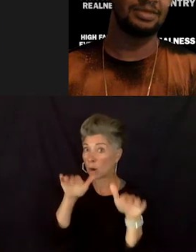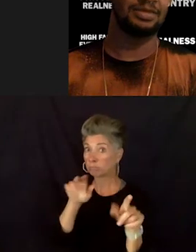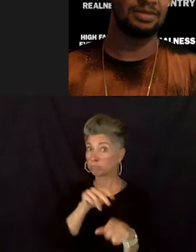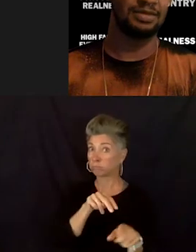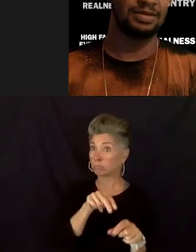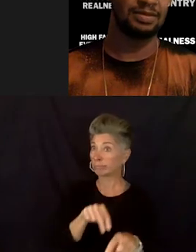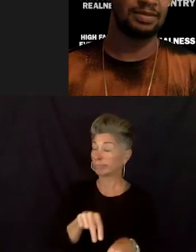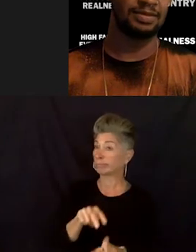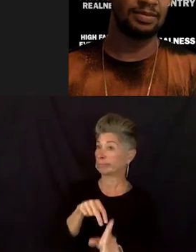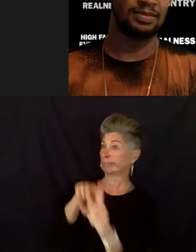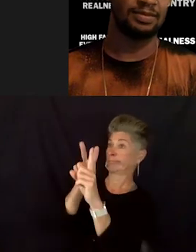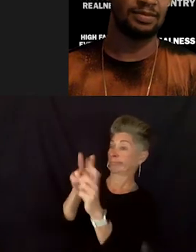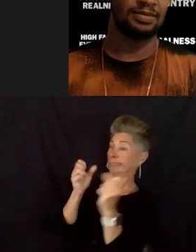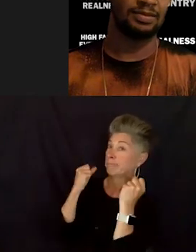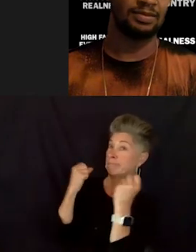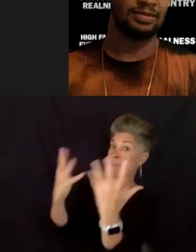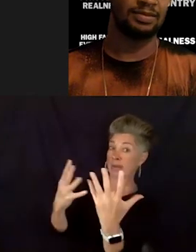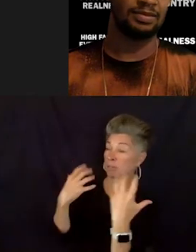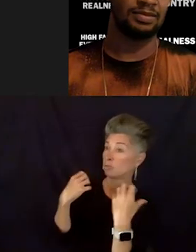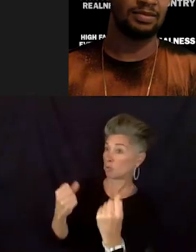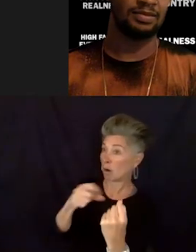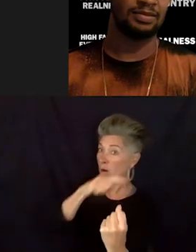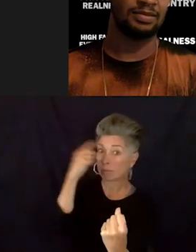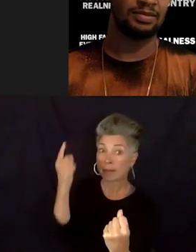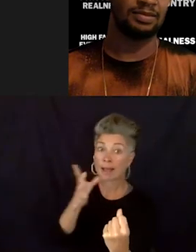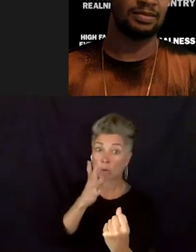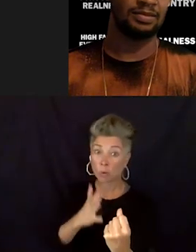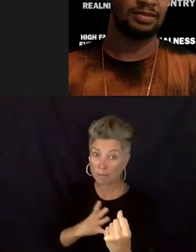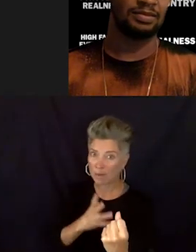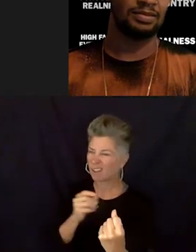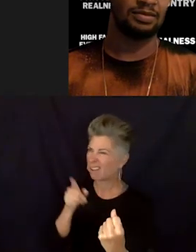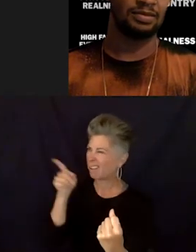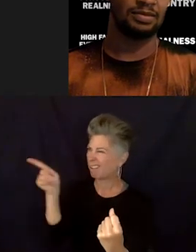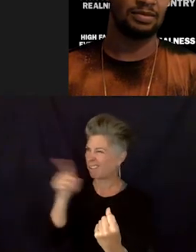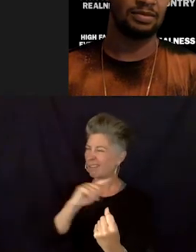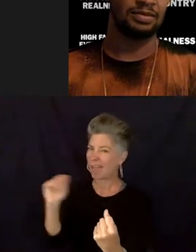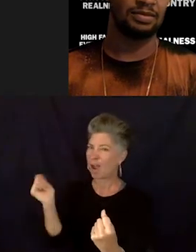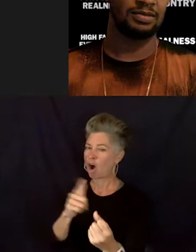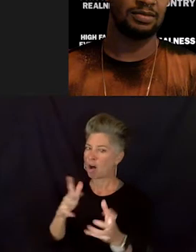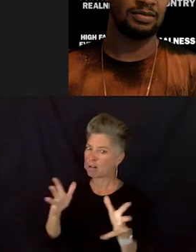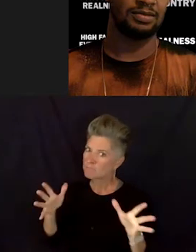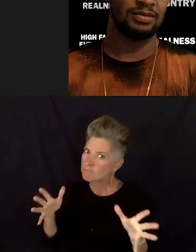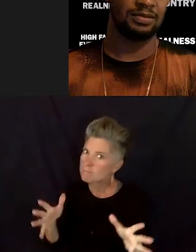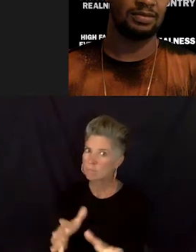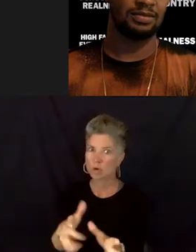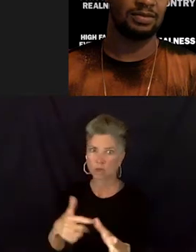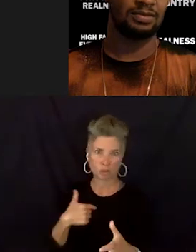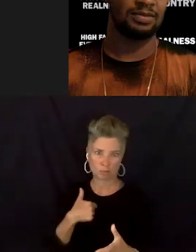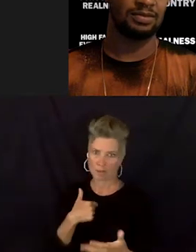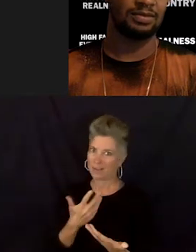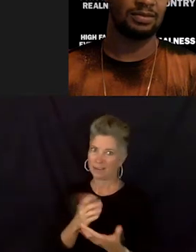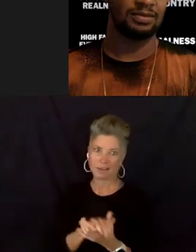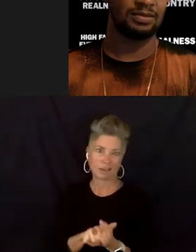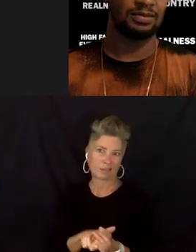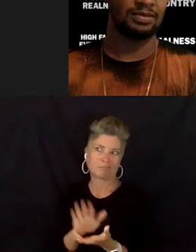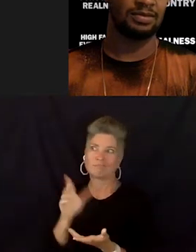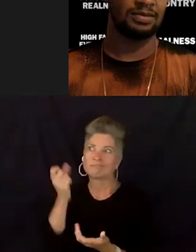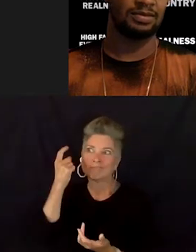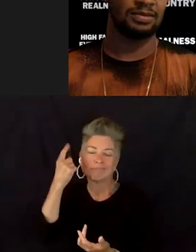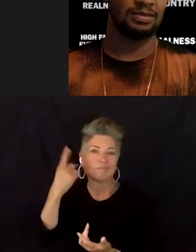and they have all like pushed me in ways. Like I come from, I have cousins who are like VPs